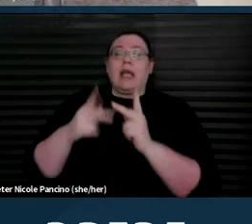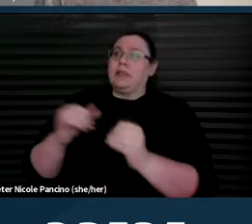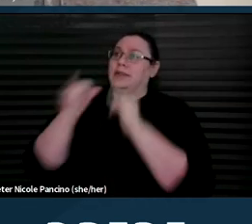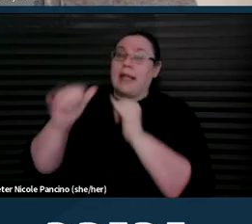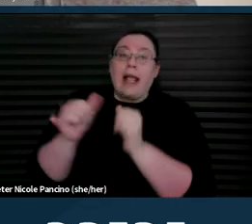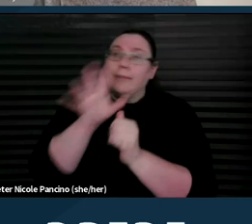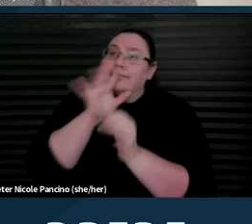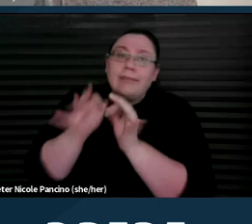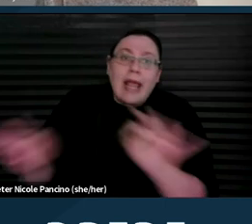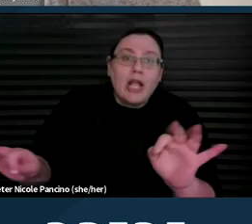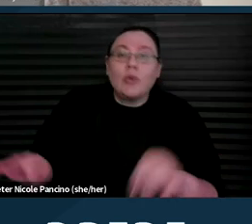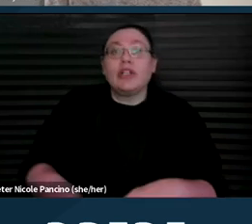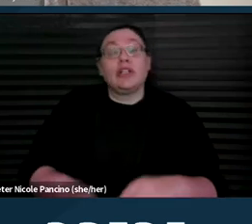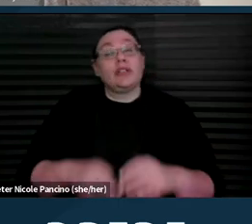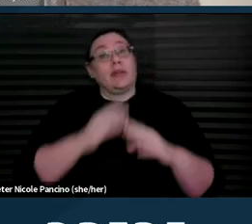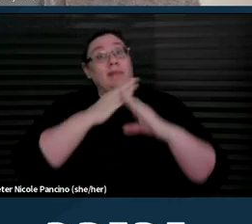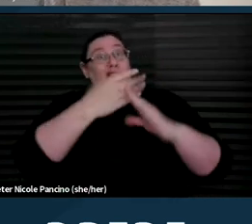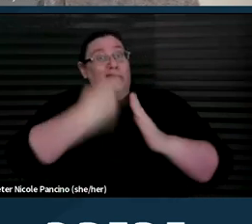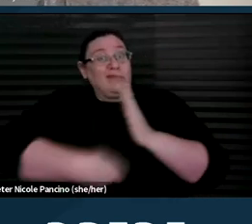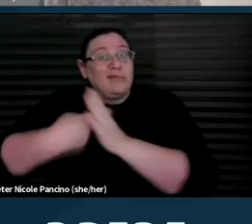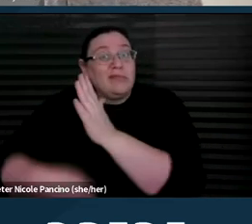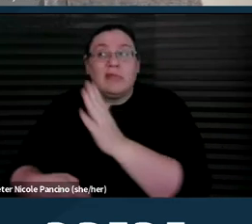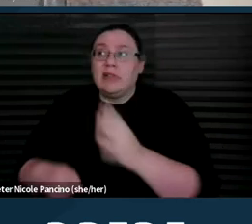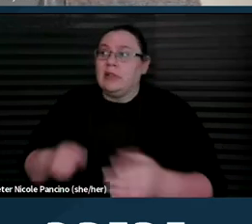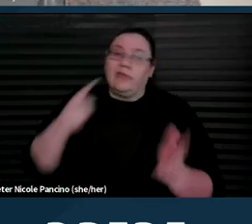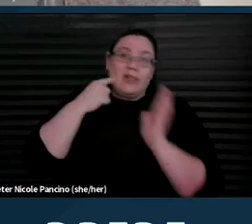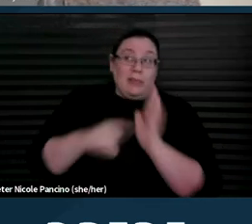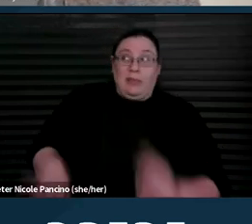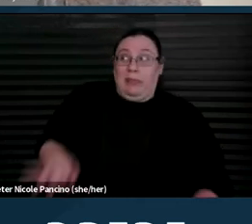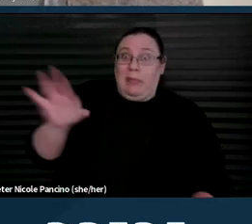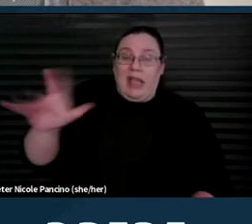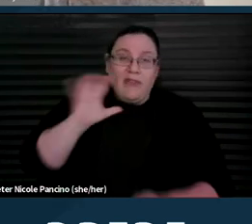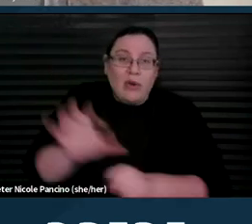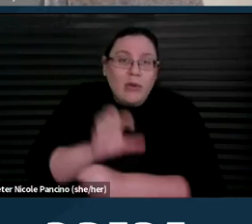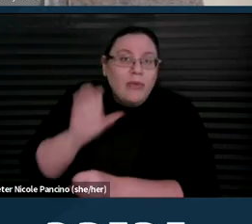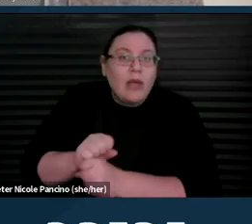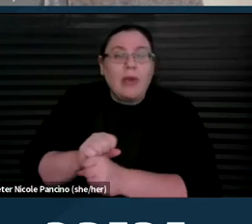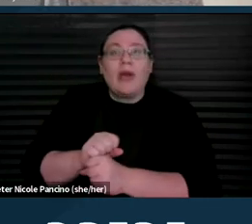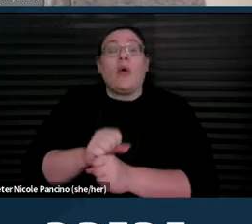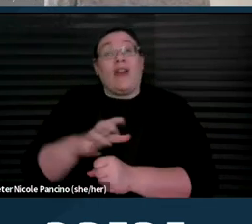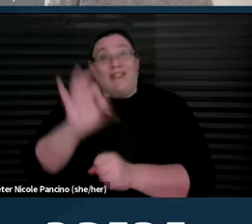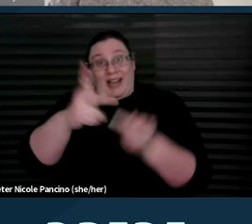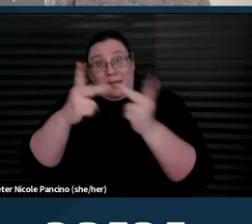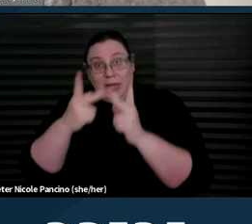cost barriers like paying for the appointment or finding a place that accepts my insurance.